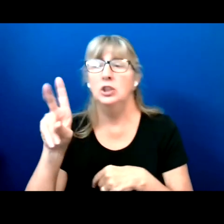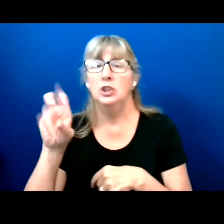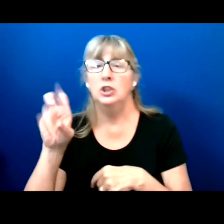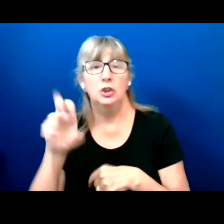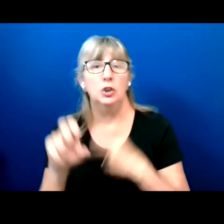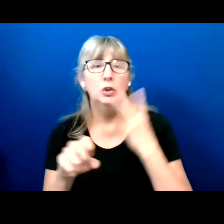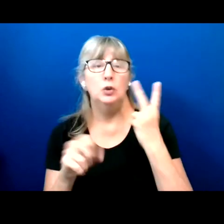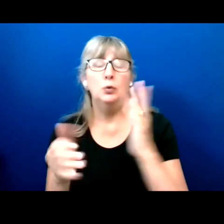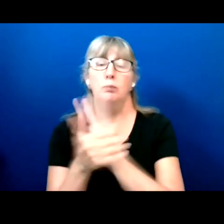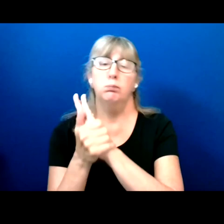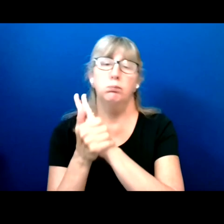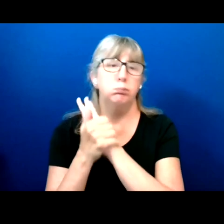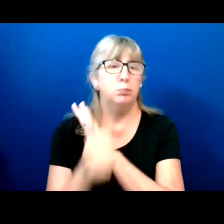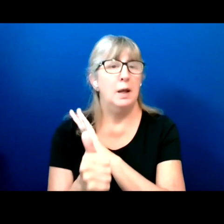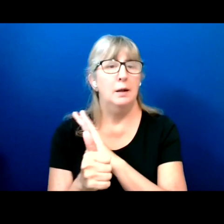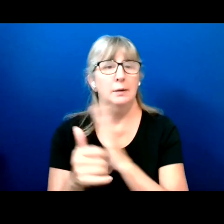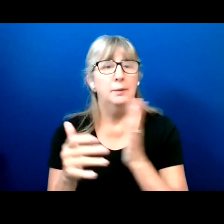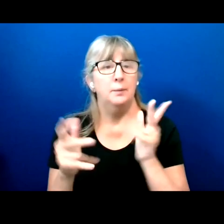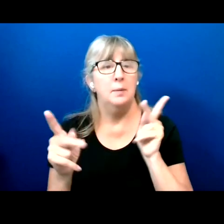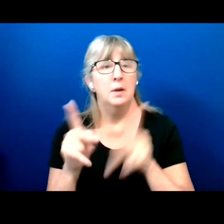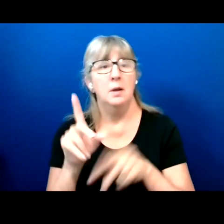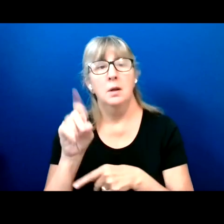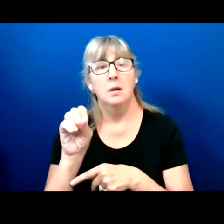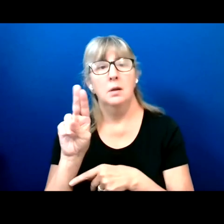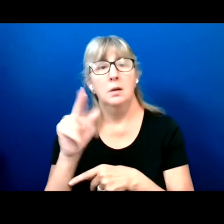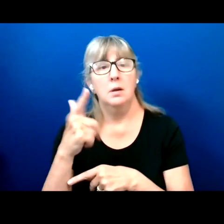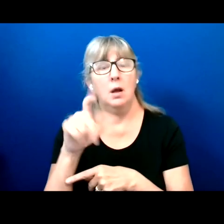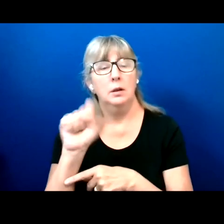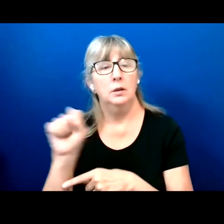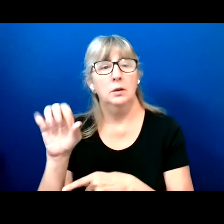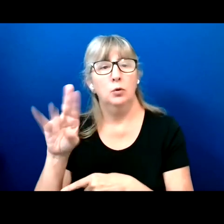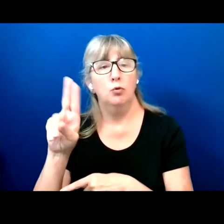Douglas Kruse is a distinguished professor in the school of management and labor relations